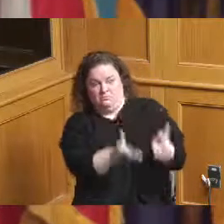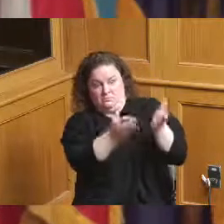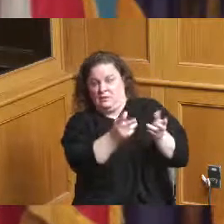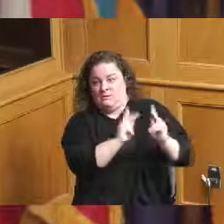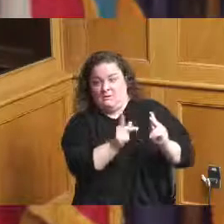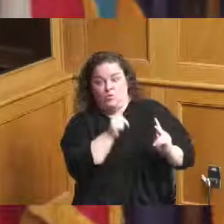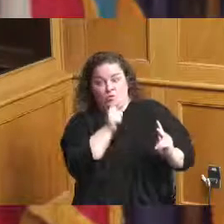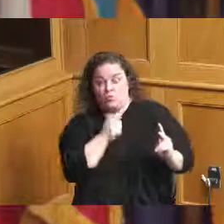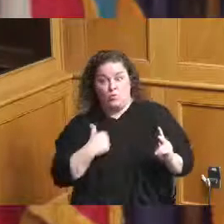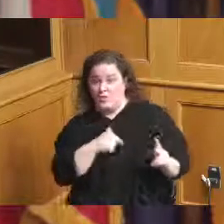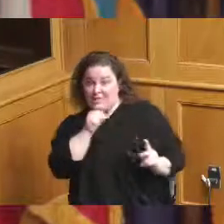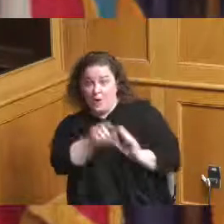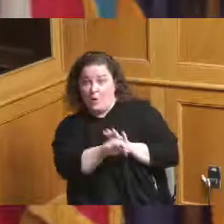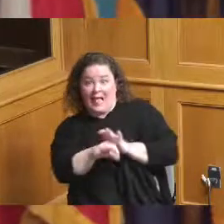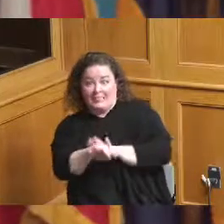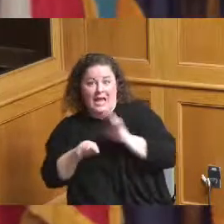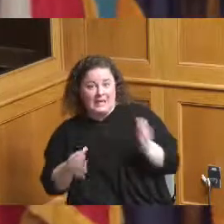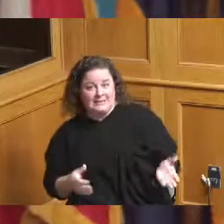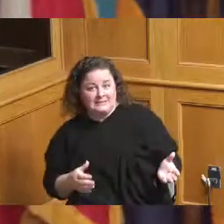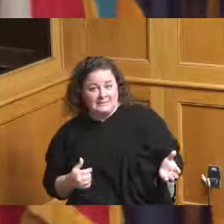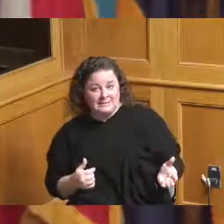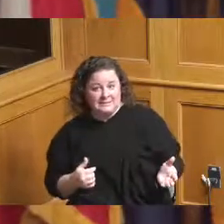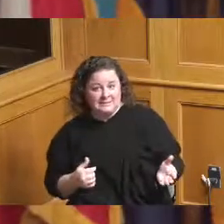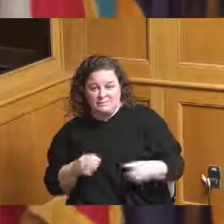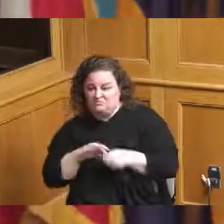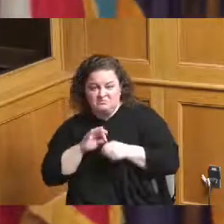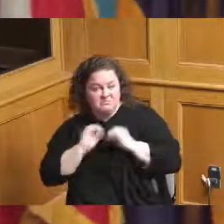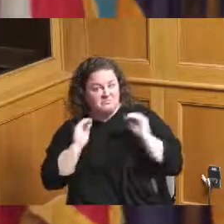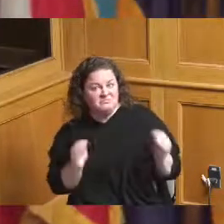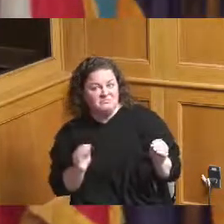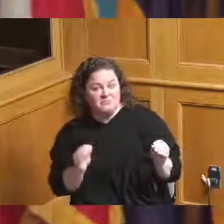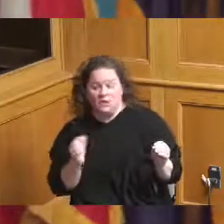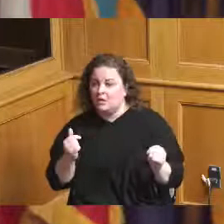but we are the only people took me 200,000 people to get down here